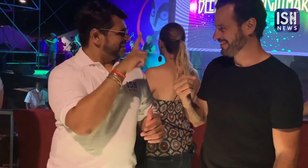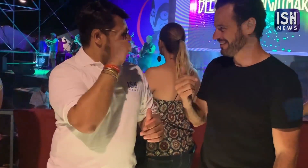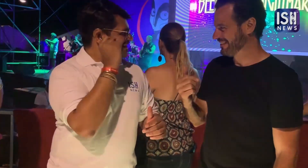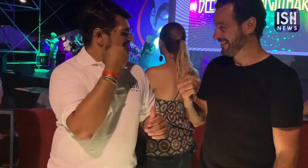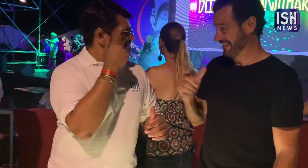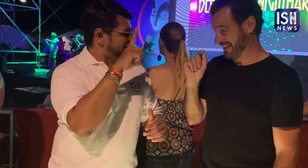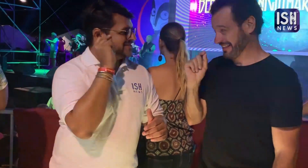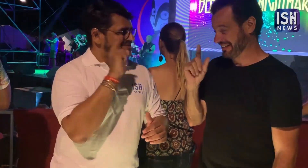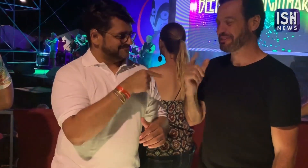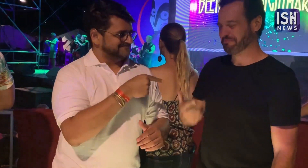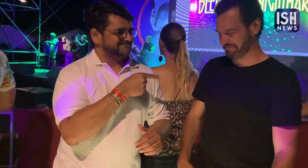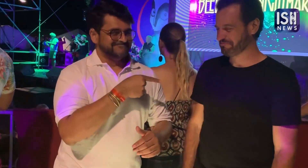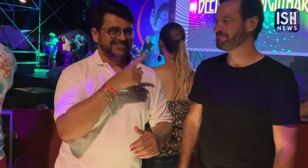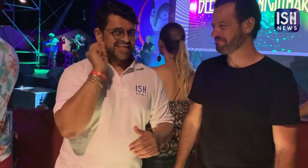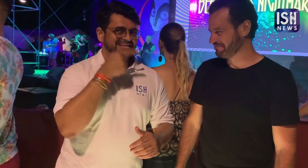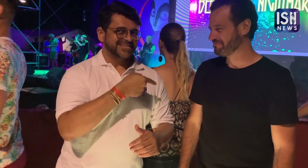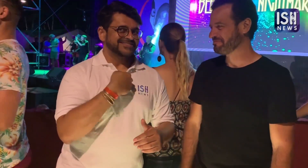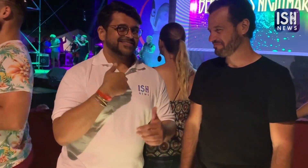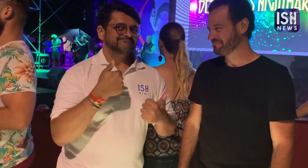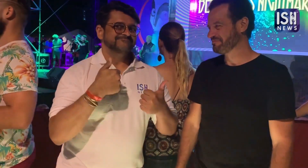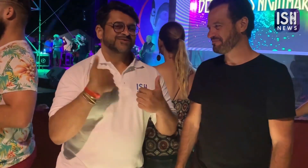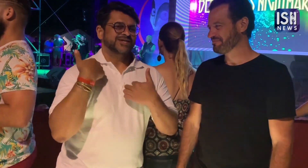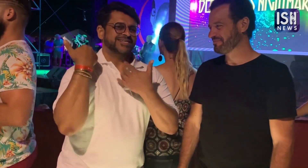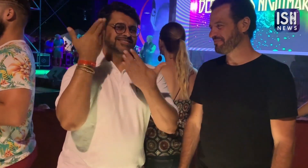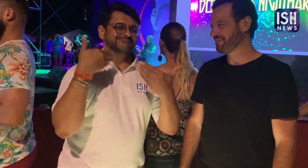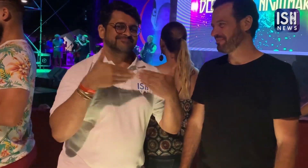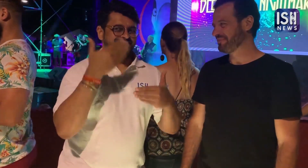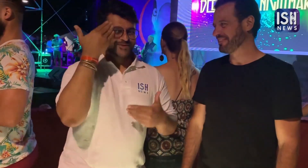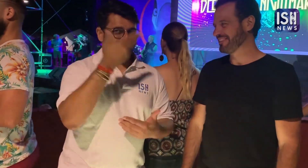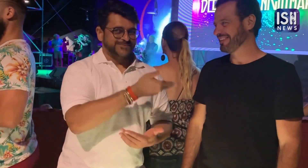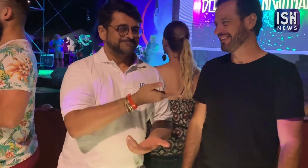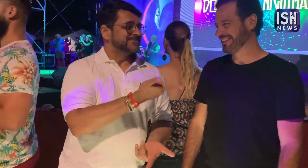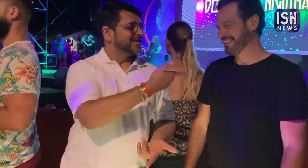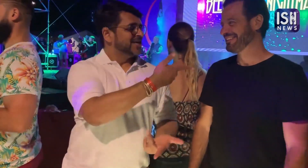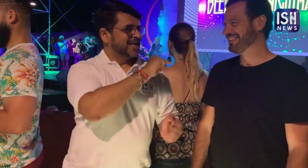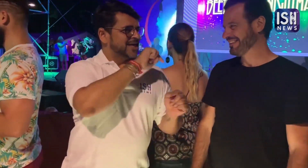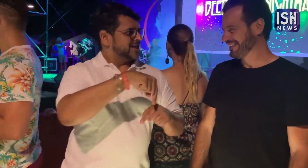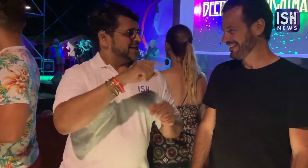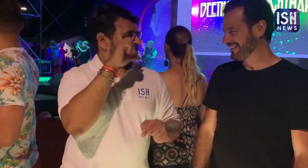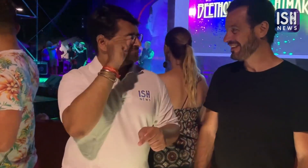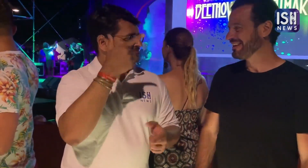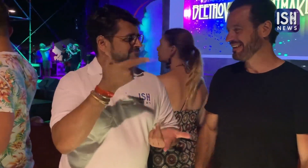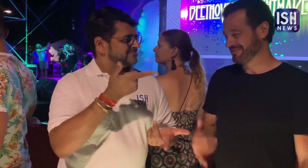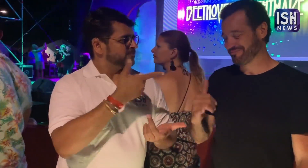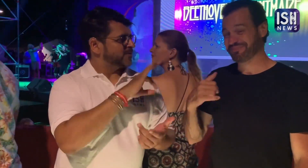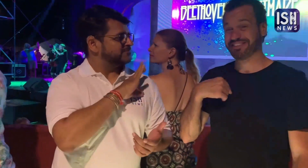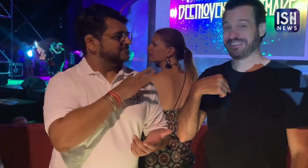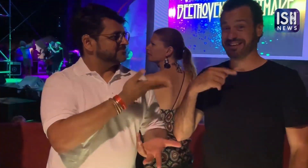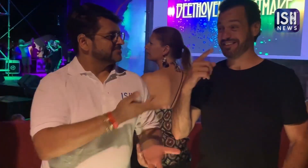I think it was Gallaudet. Yes. Since then I know him. Why have you come to Clin d'Oeil? What do you like about it?